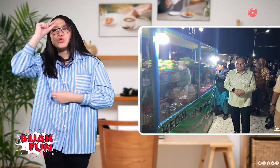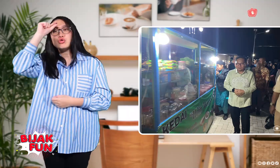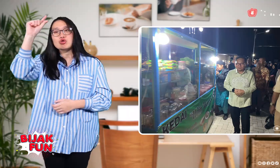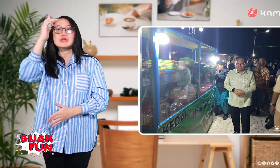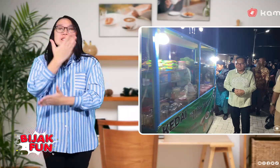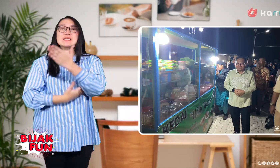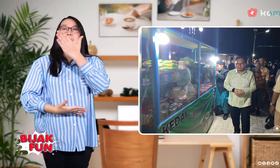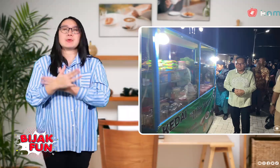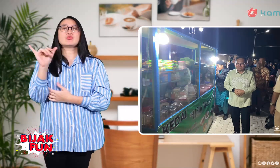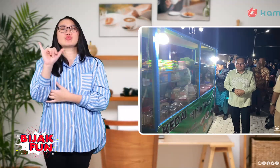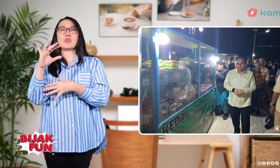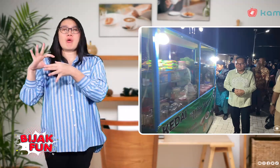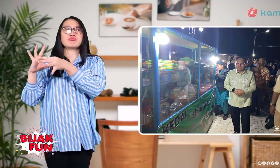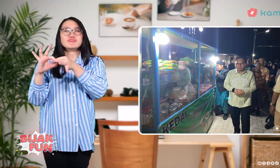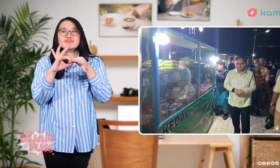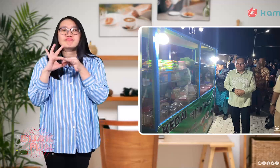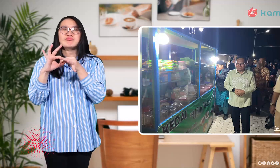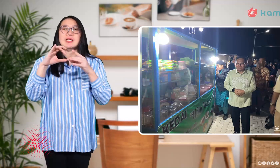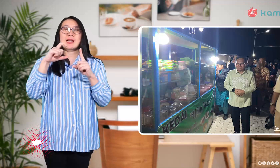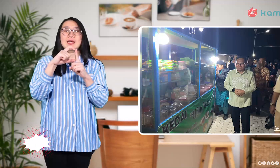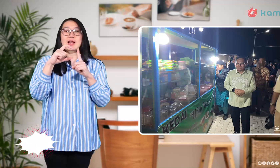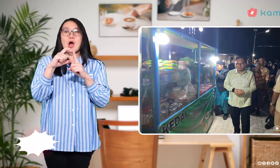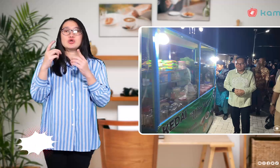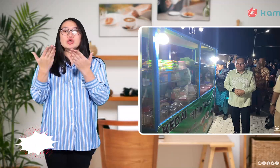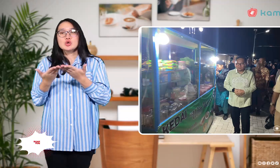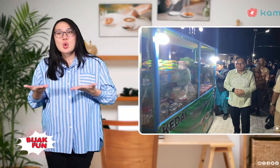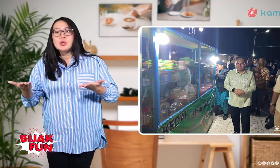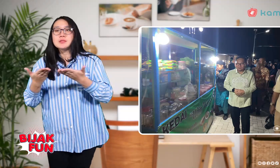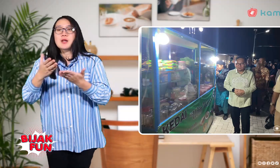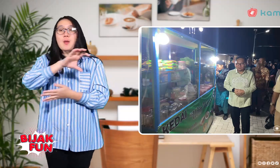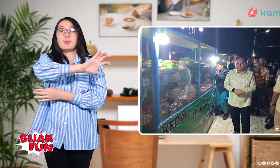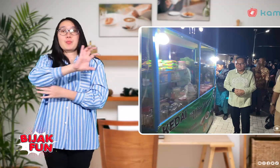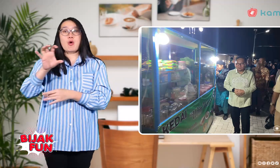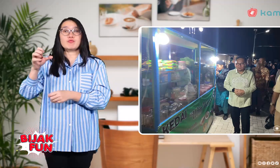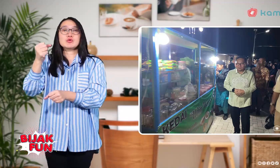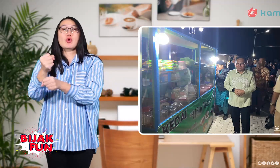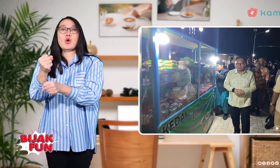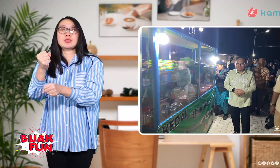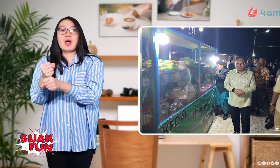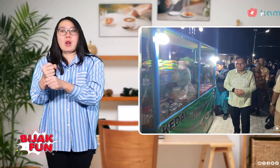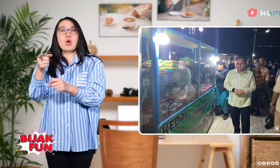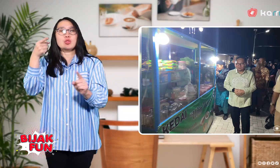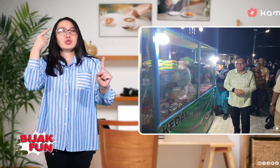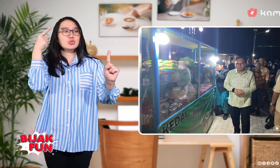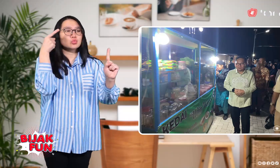for disabilities and also cooperation with the Gorontalo Provincial Social Service